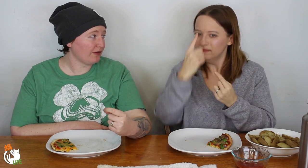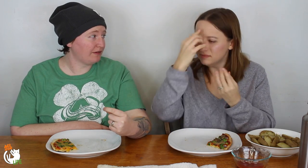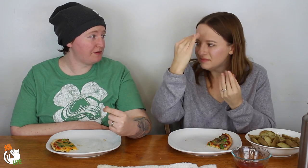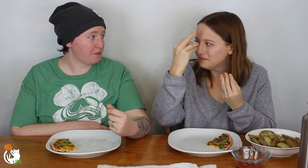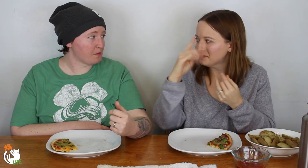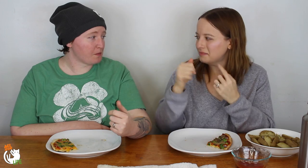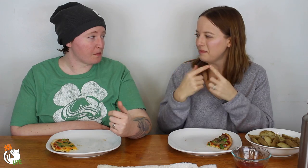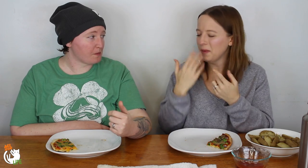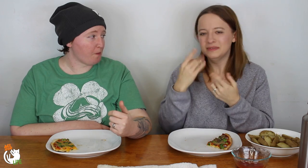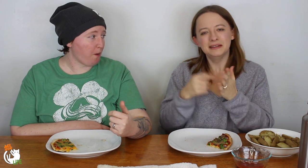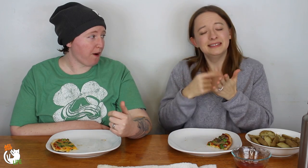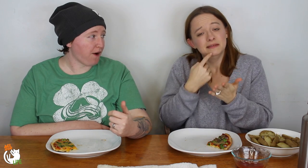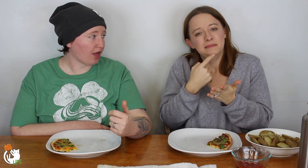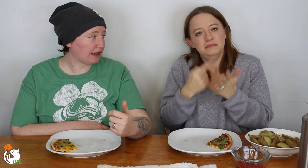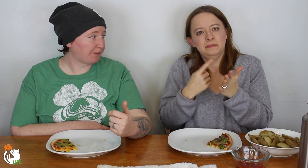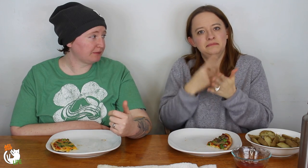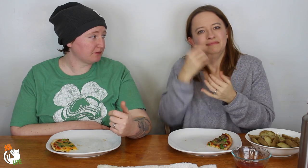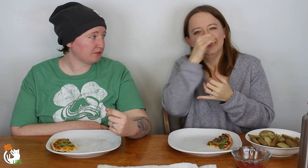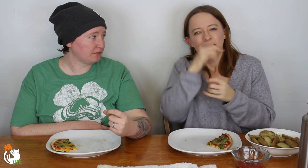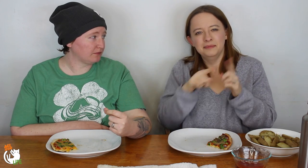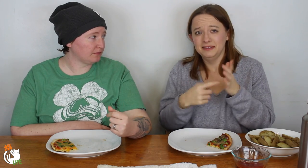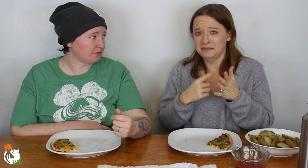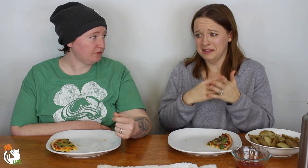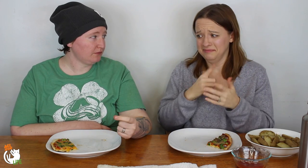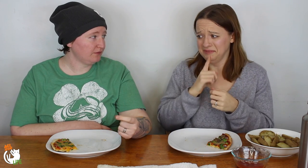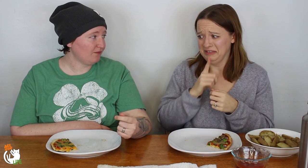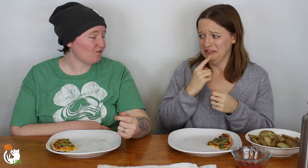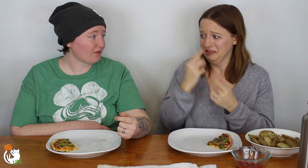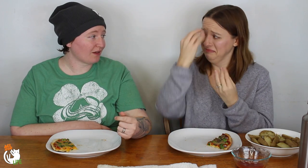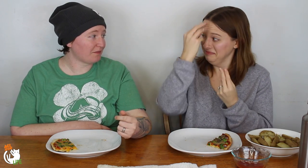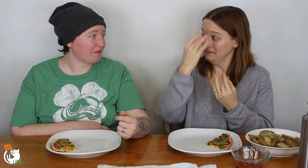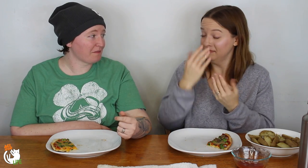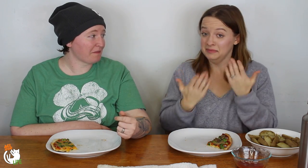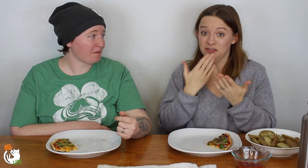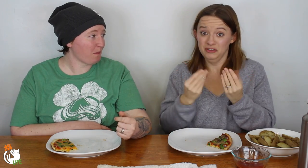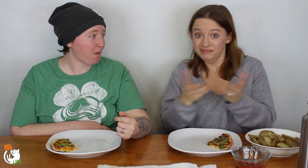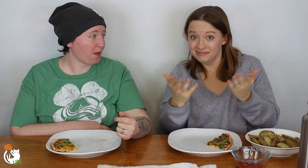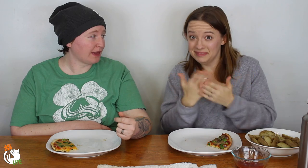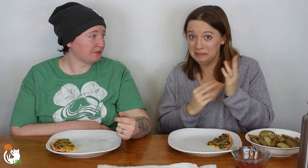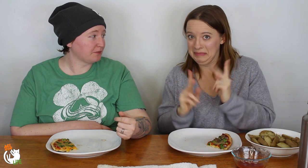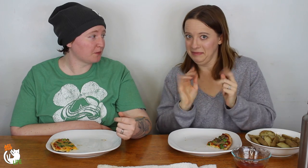It could help people think about, you know sometimes it would say ridiculous things but sometimes it was really good things to think about.